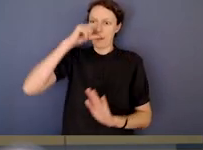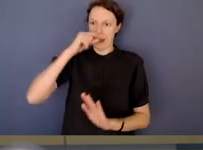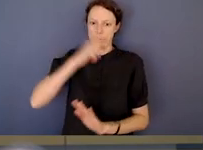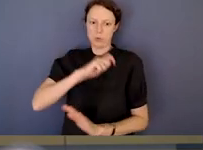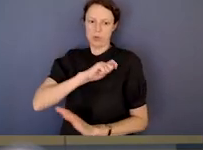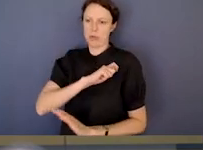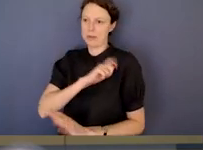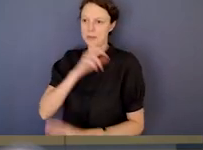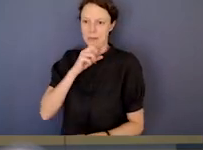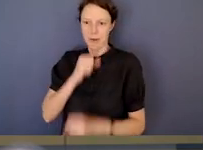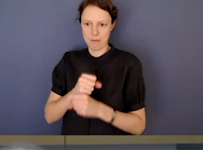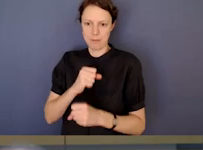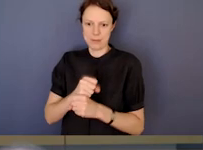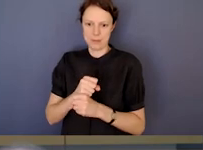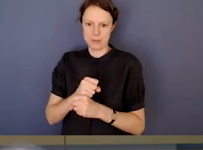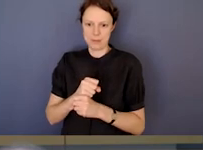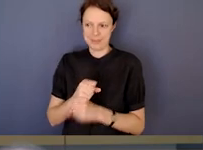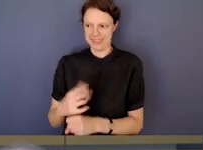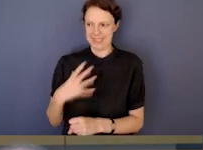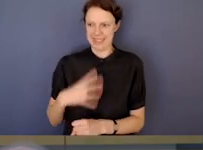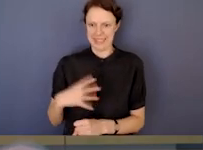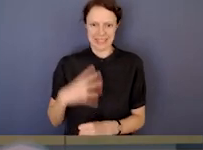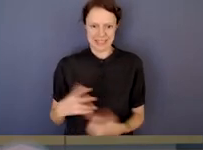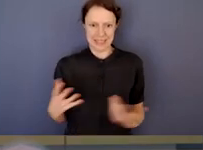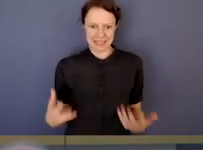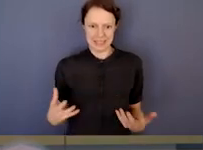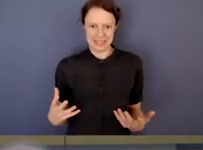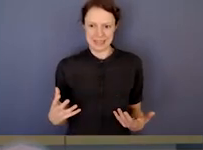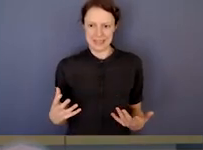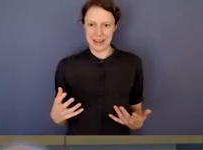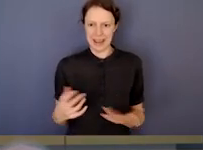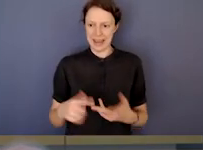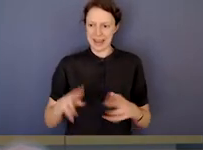confidence in government and so on, and that sort of non-criminal,